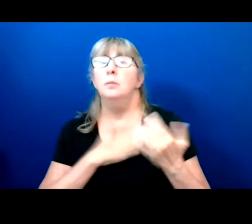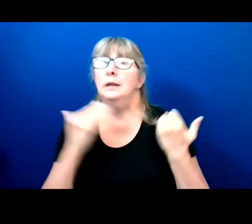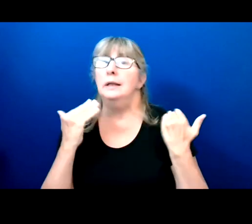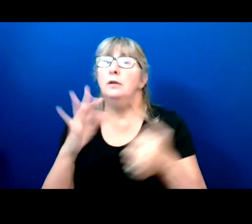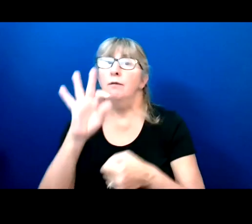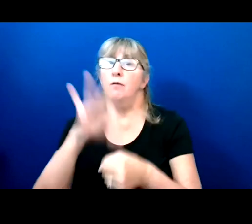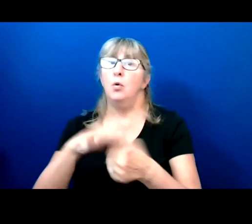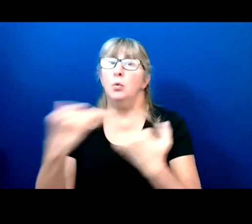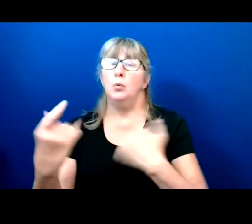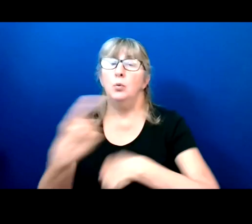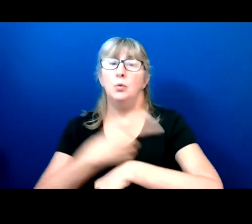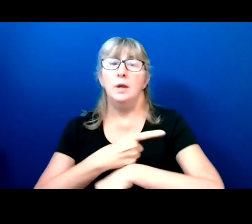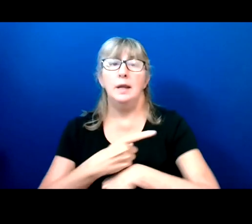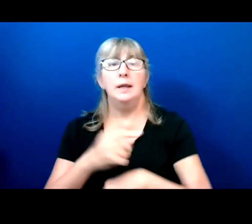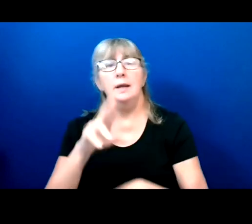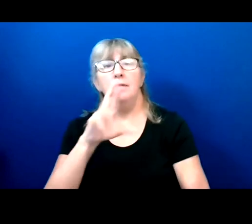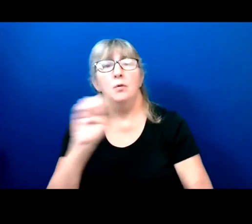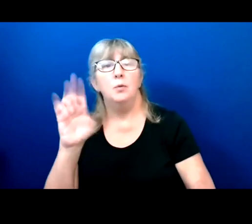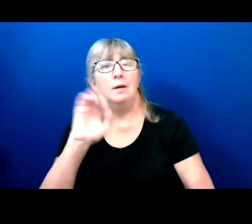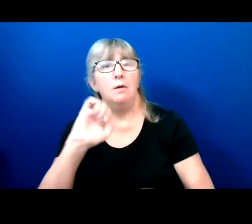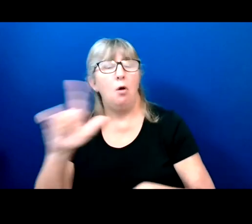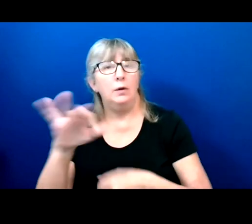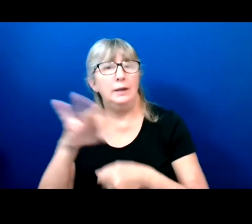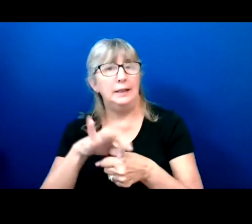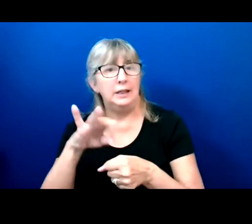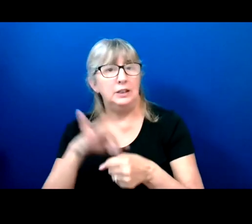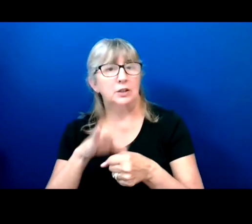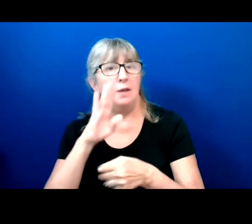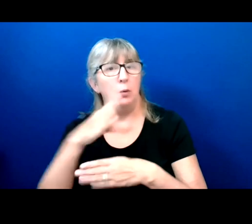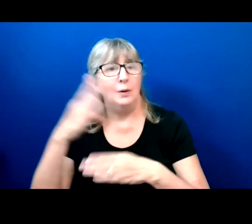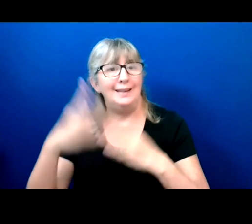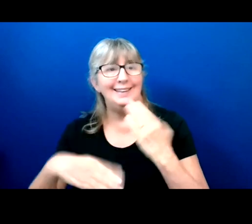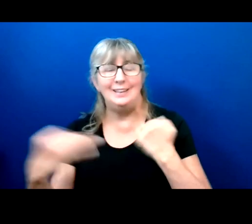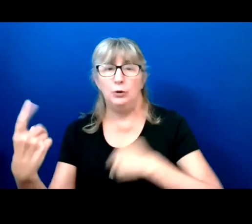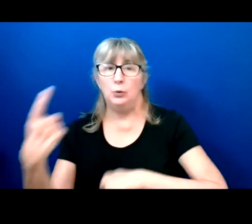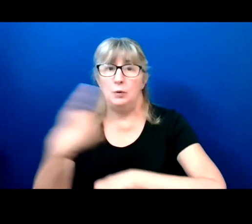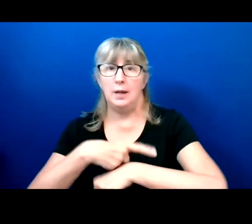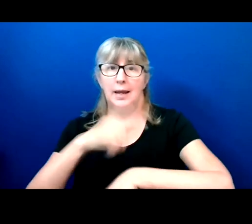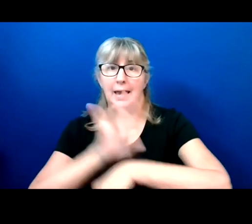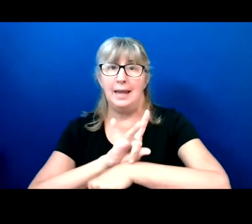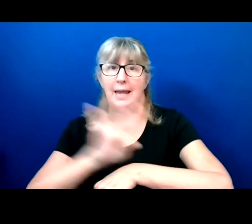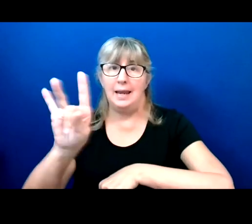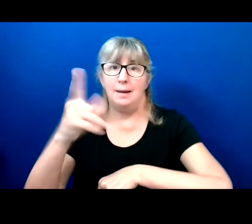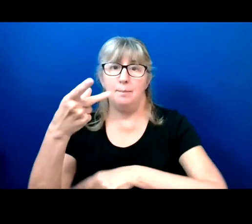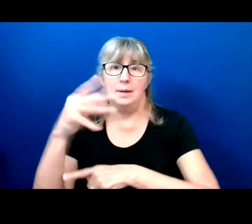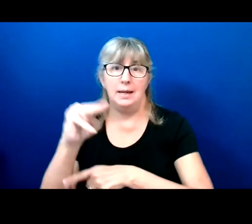And the recall election that ends today at 8:00 p.m. local time.